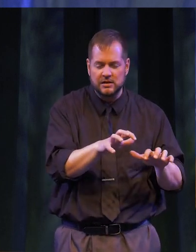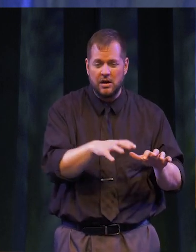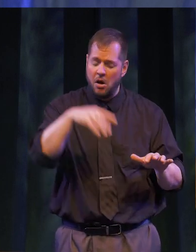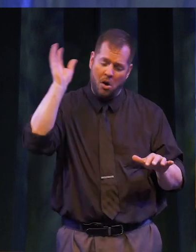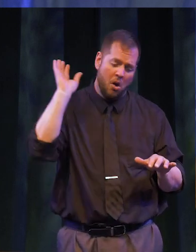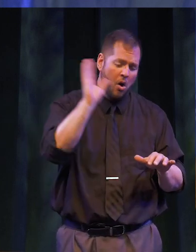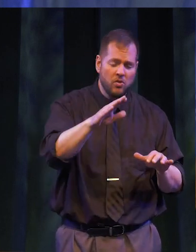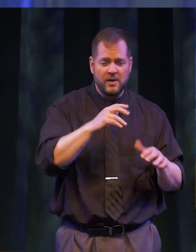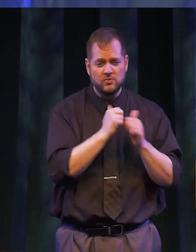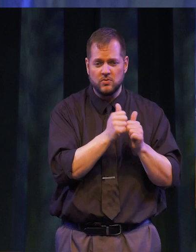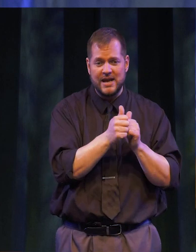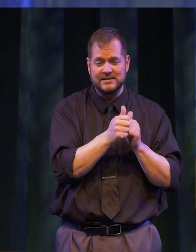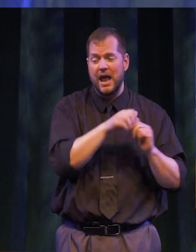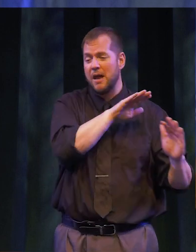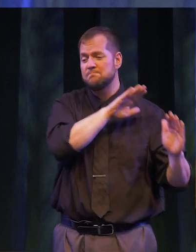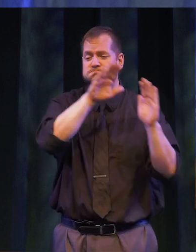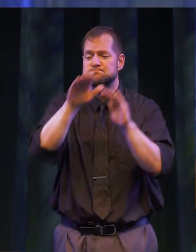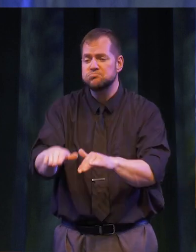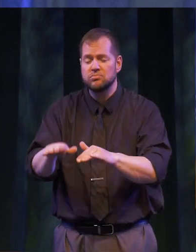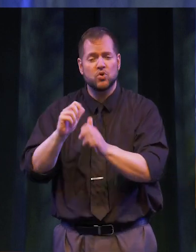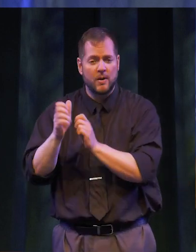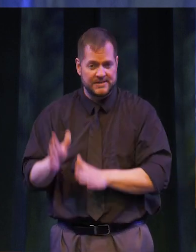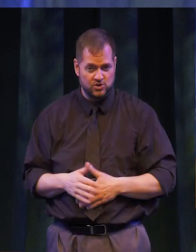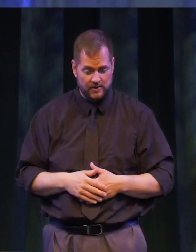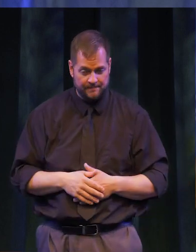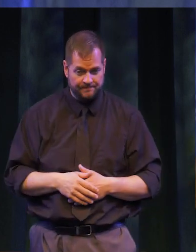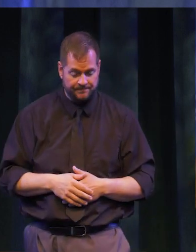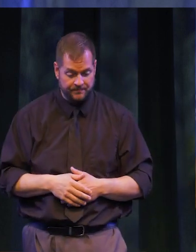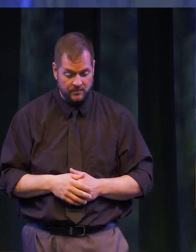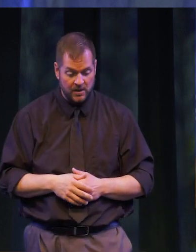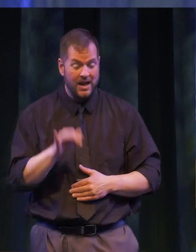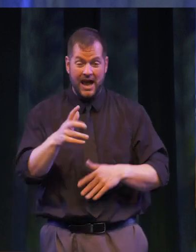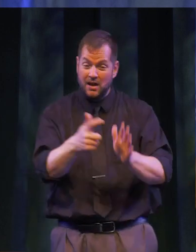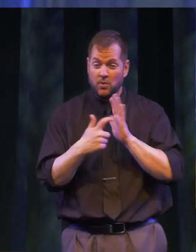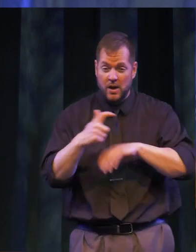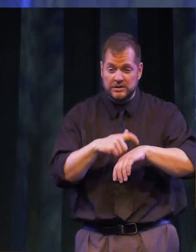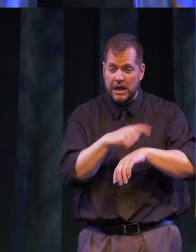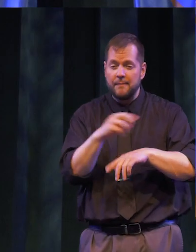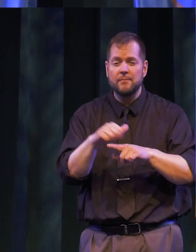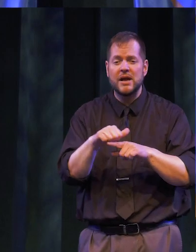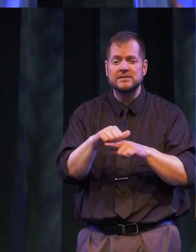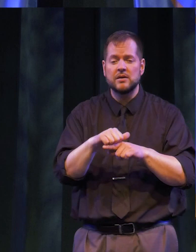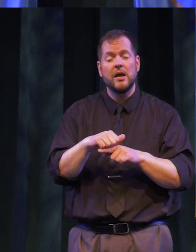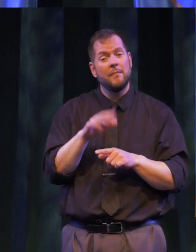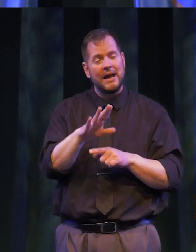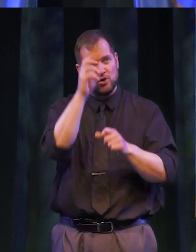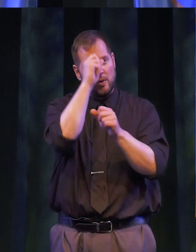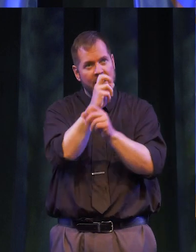race, and beating her competition. This took time and practice. In her imagination, she